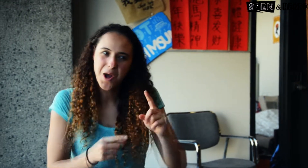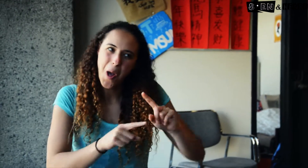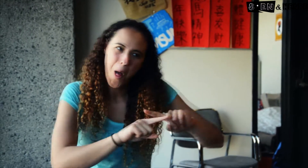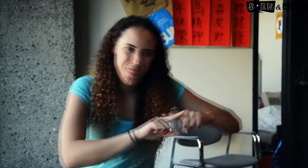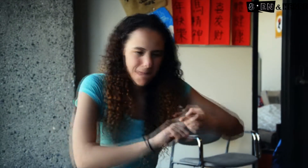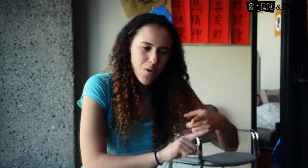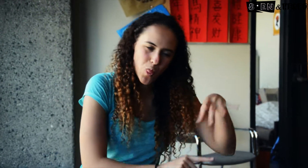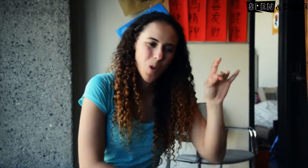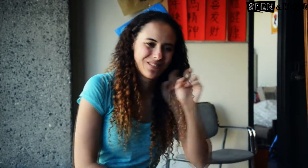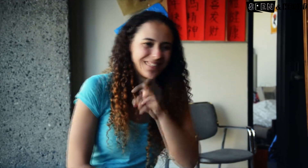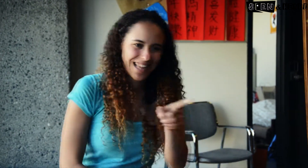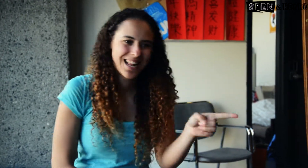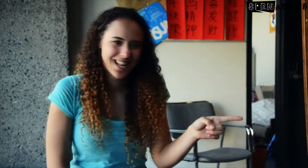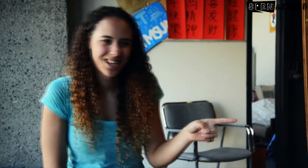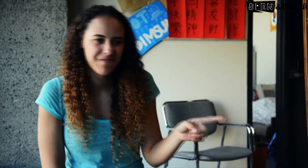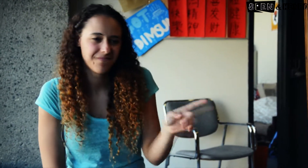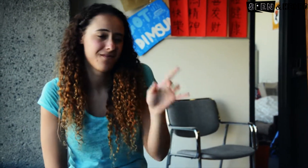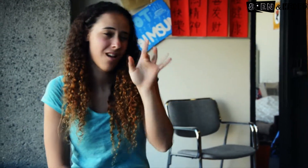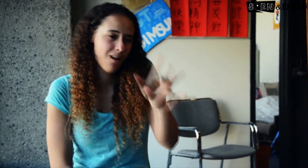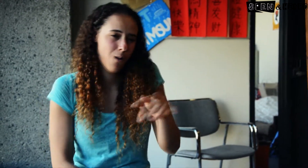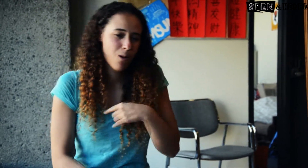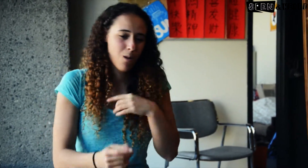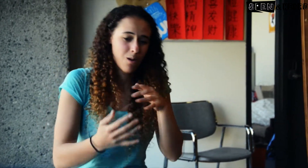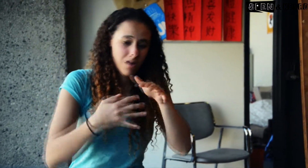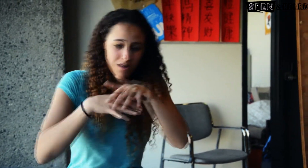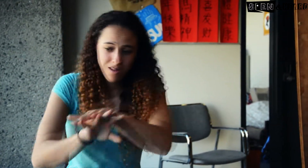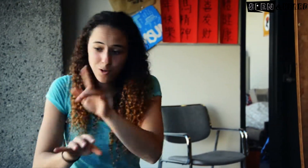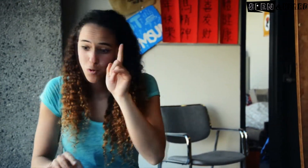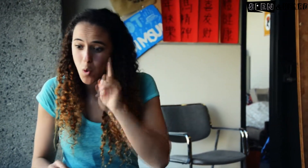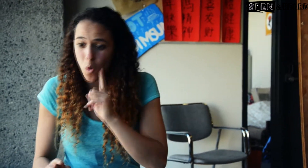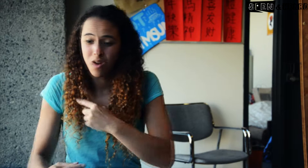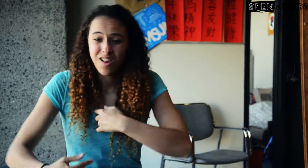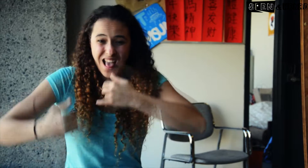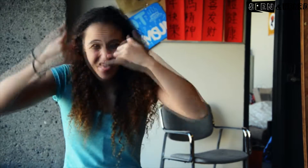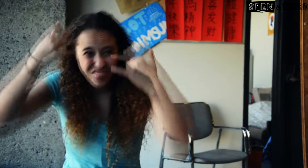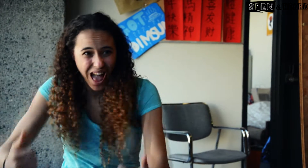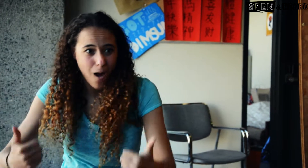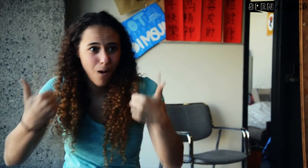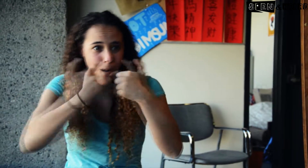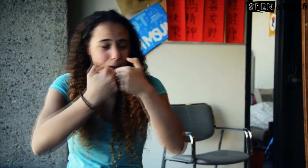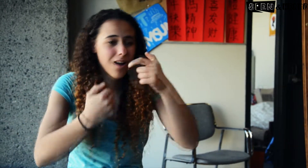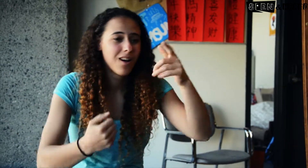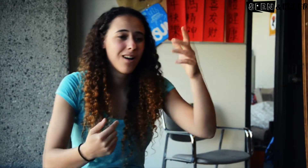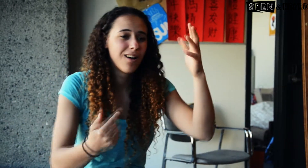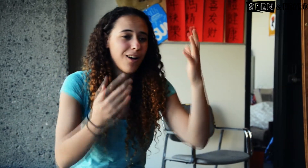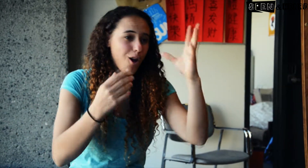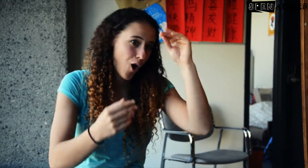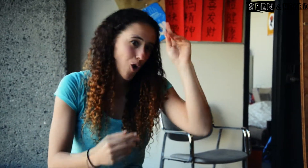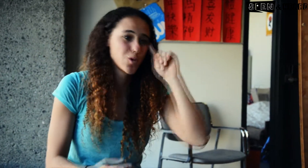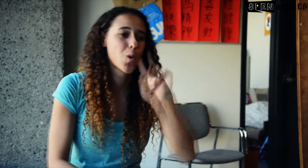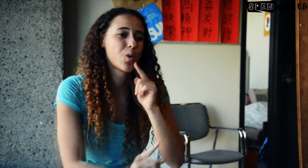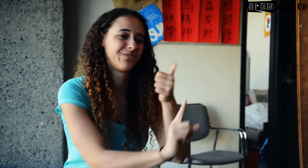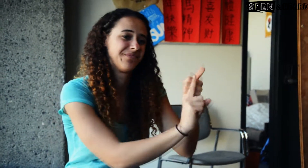In the beginning, my parents found it difficult to see me around Deaf people. I had a boyfriend who was Deaf.